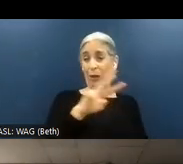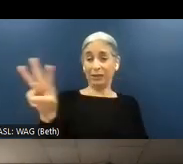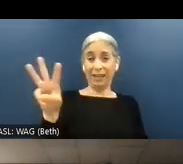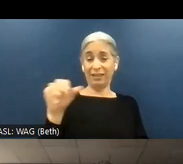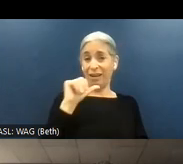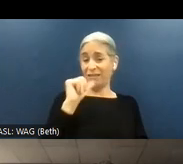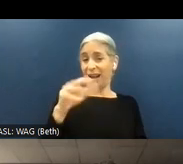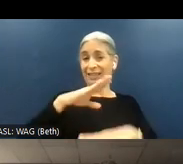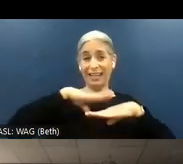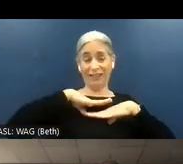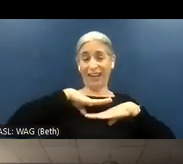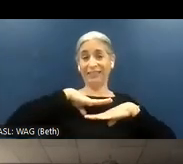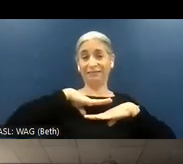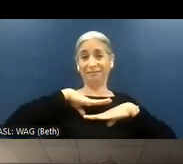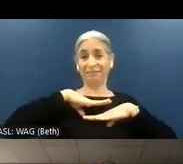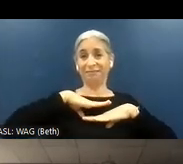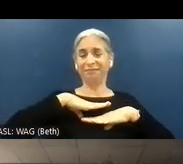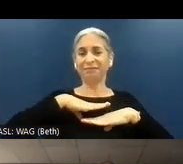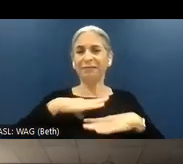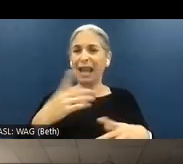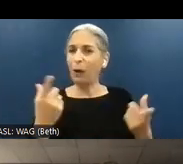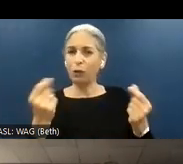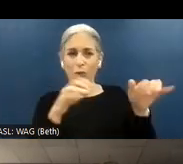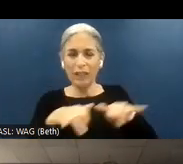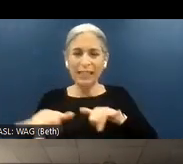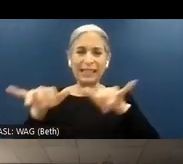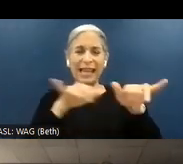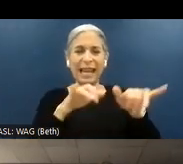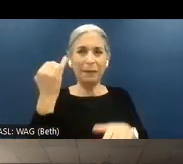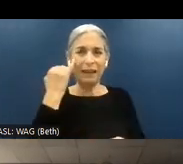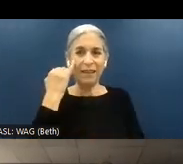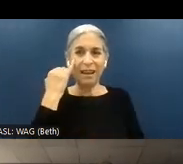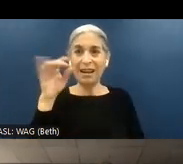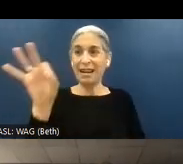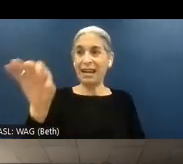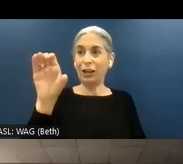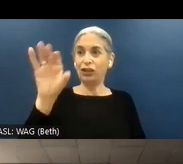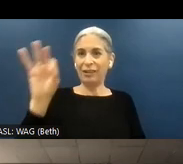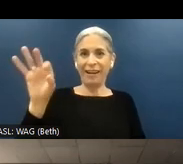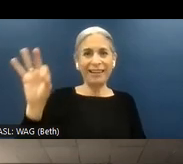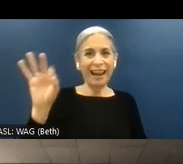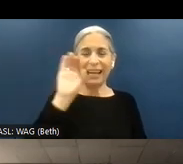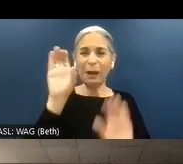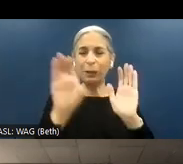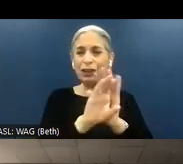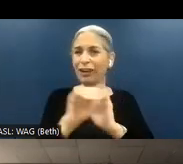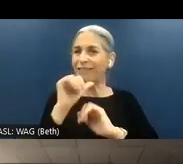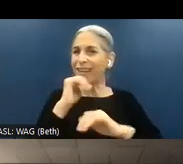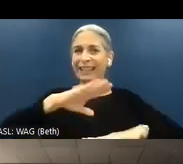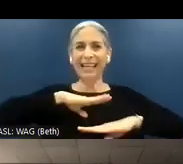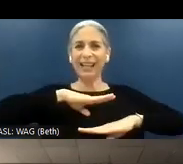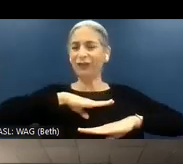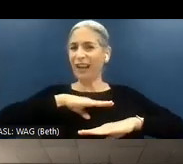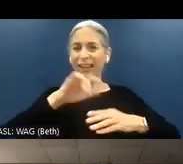satisfied. And I would do the same if 999 images are not satisfying the same success